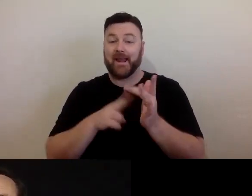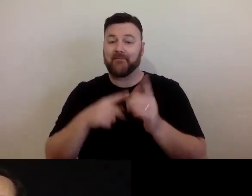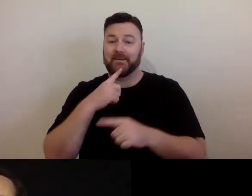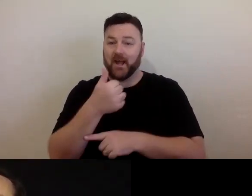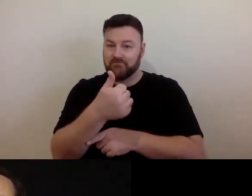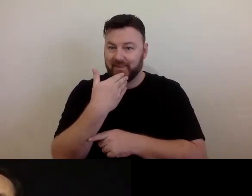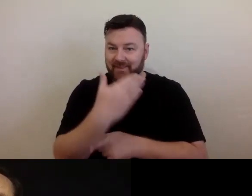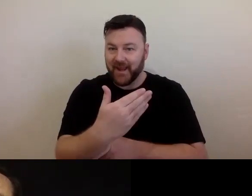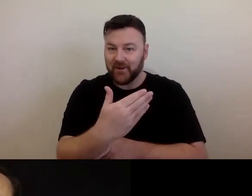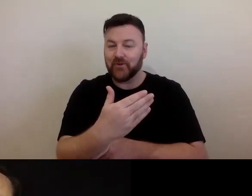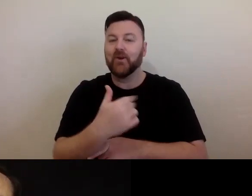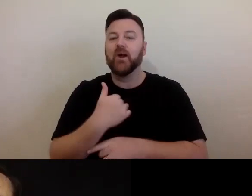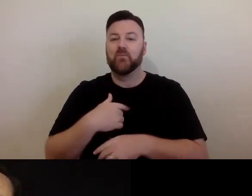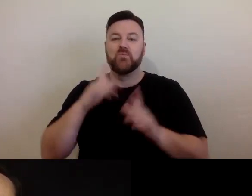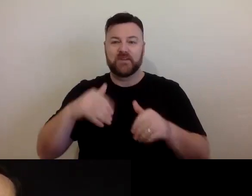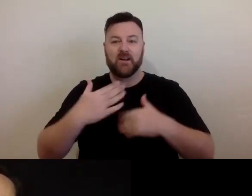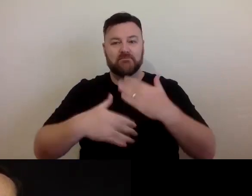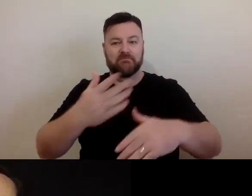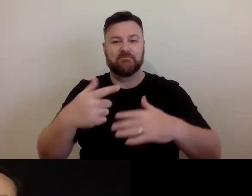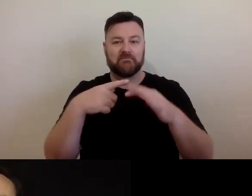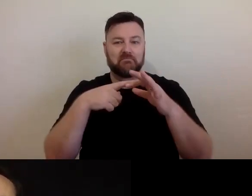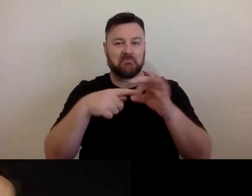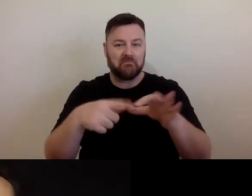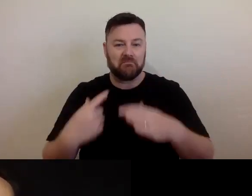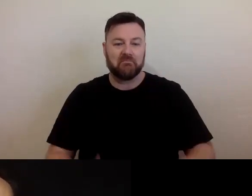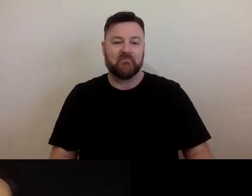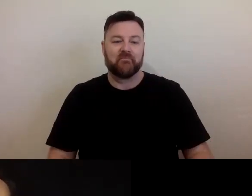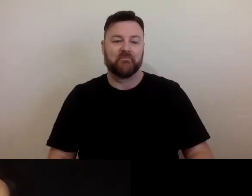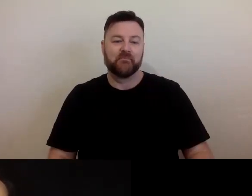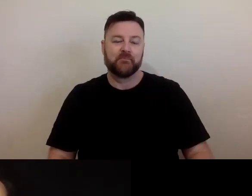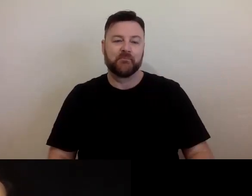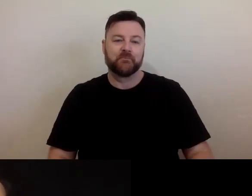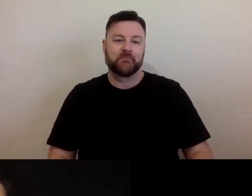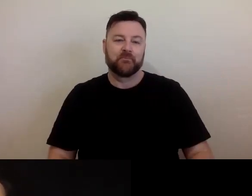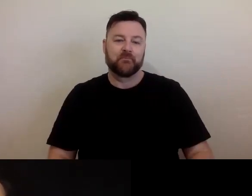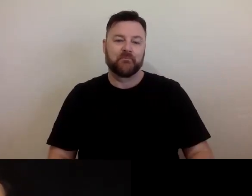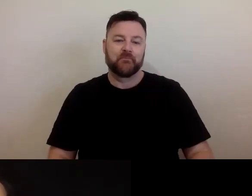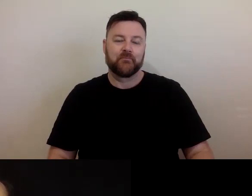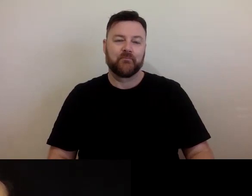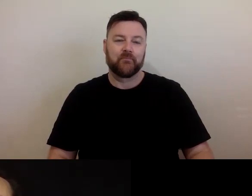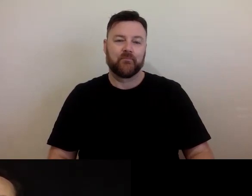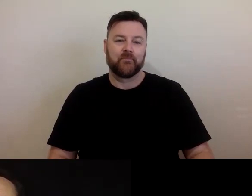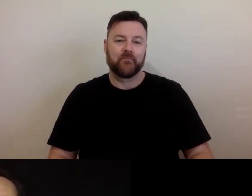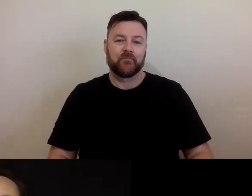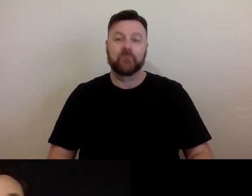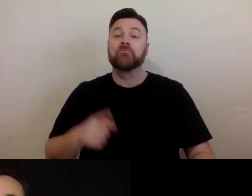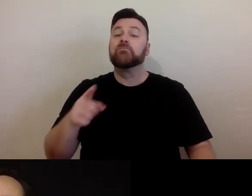will just jump in and keep going. For everyone a question, please free